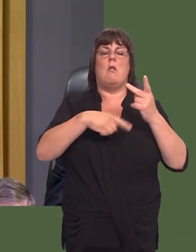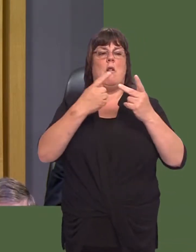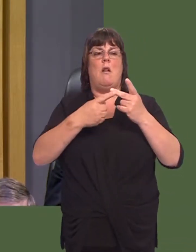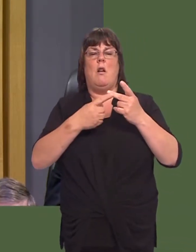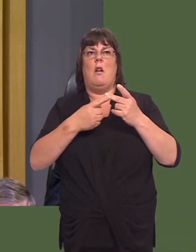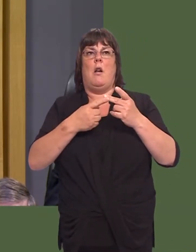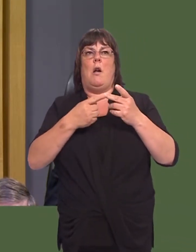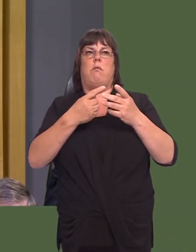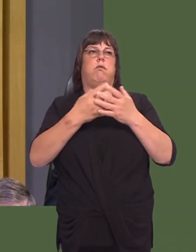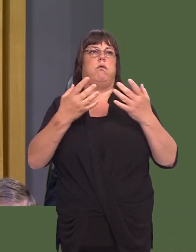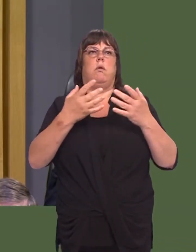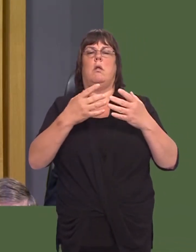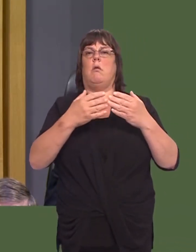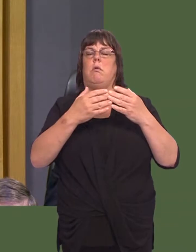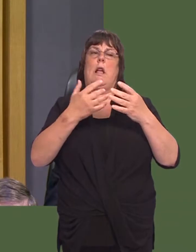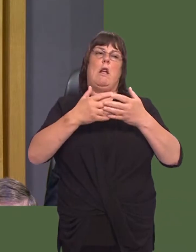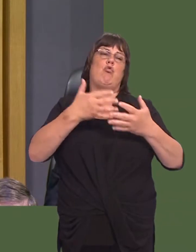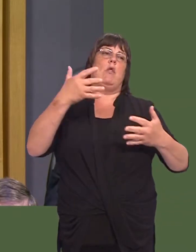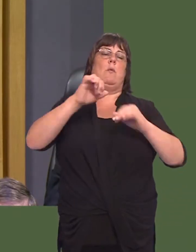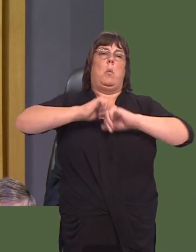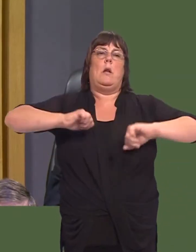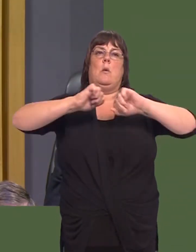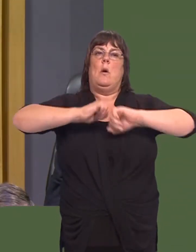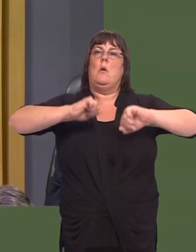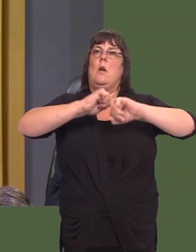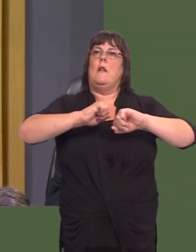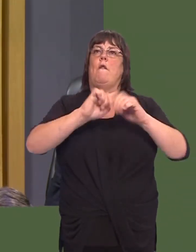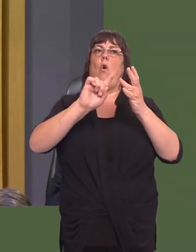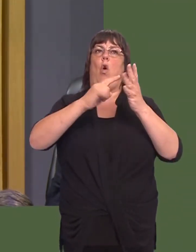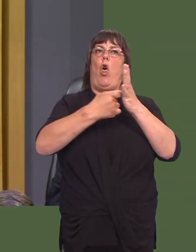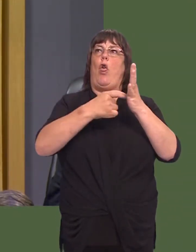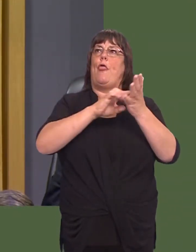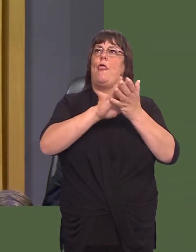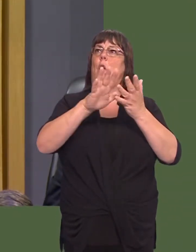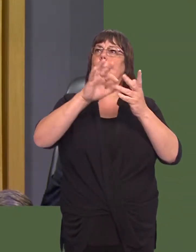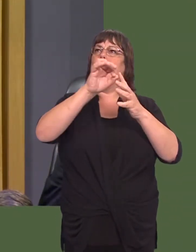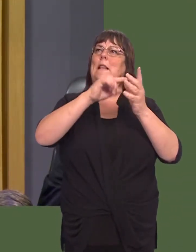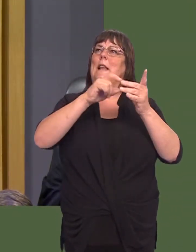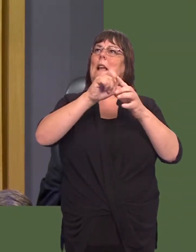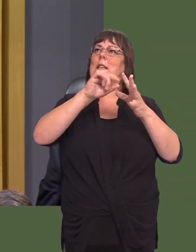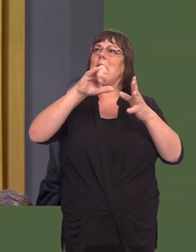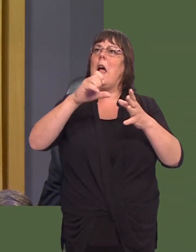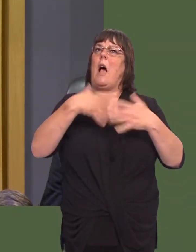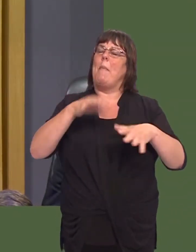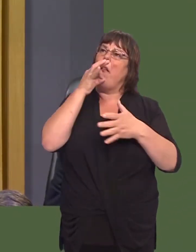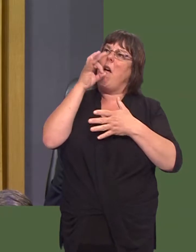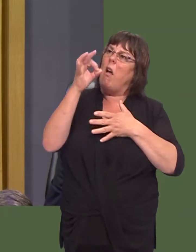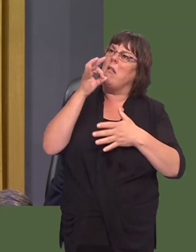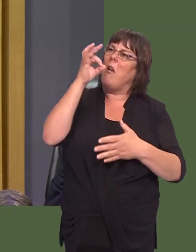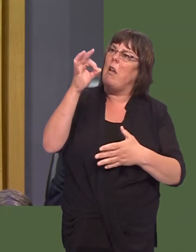and a 5,000 per cent increase for orthopaedics and trauma. Janet Finch-Saunders: I have repeatedly asked questions of you here, and in writing, and